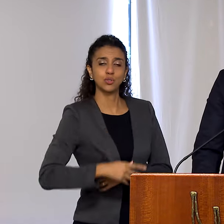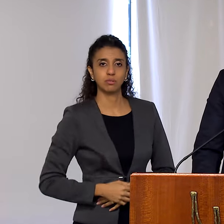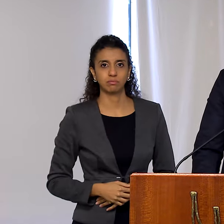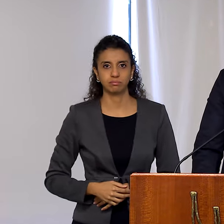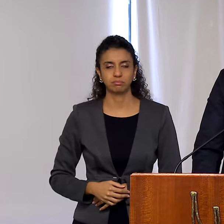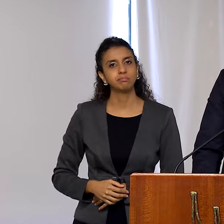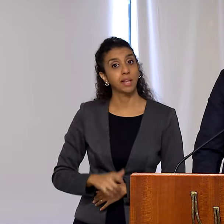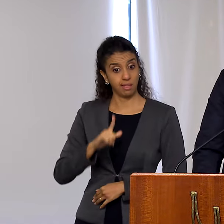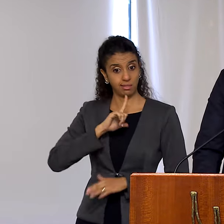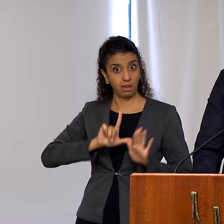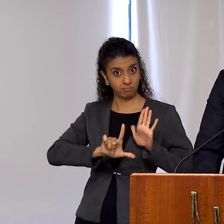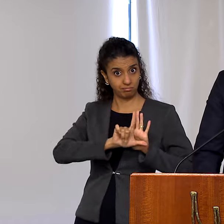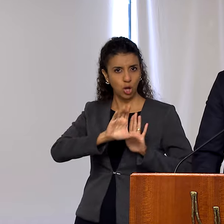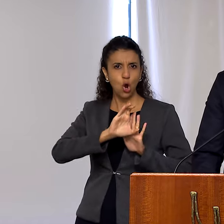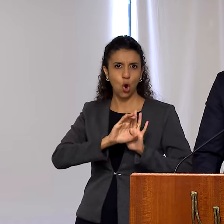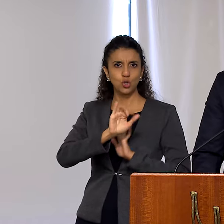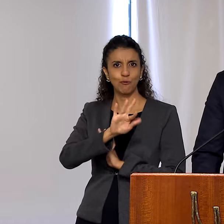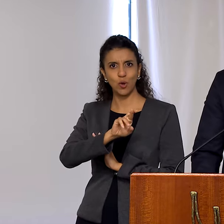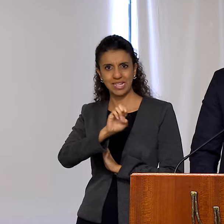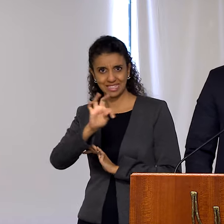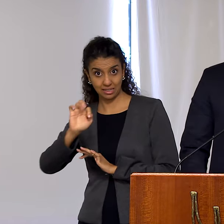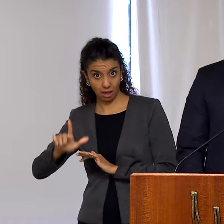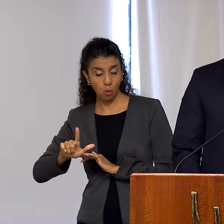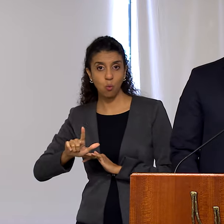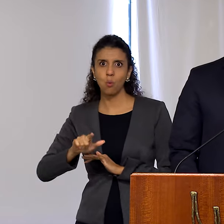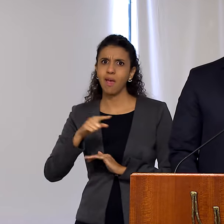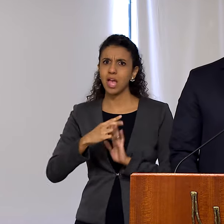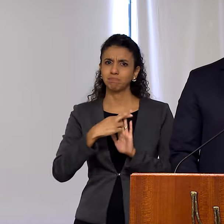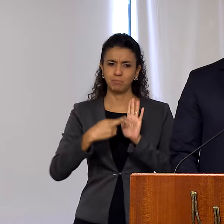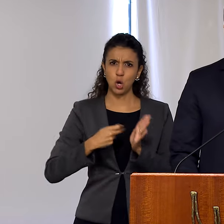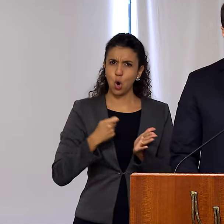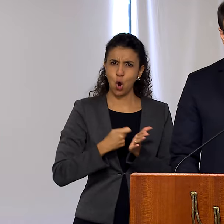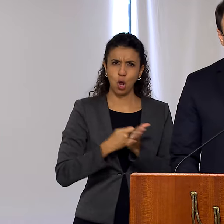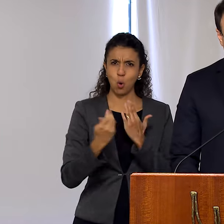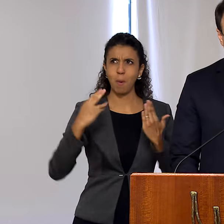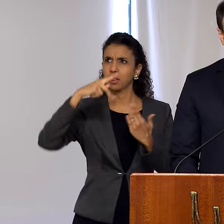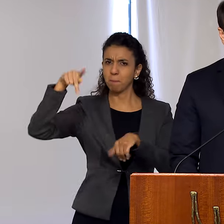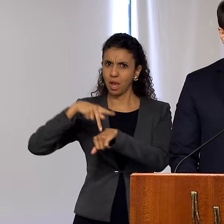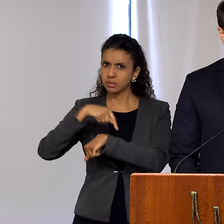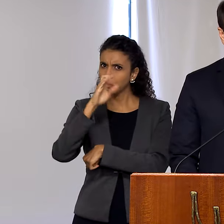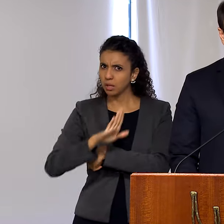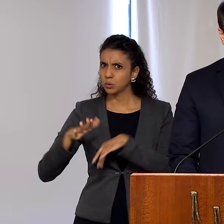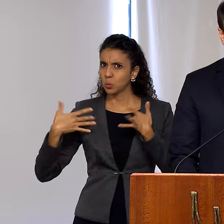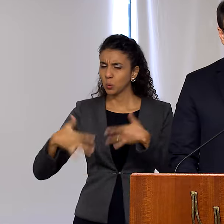the Forest Code – which is one of the most rigorous in the world. Or a Nationally Determined Contribution